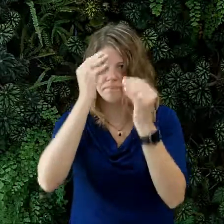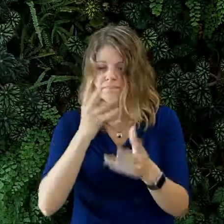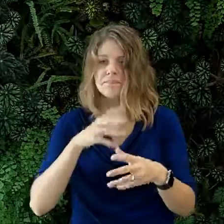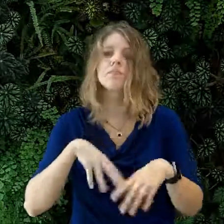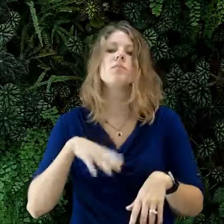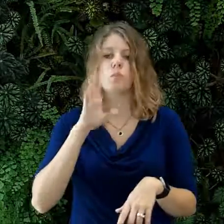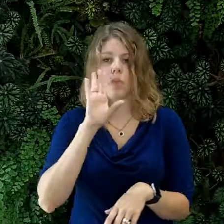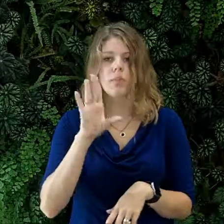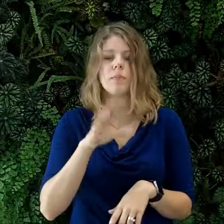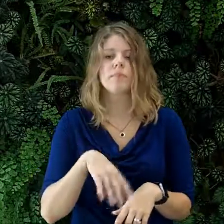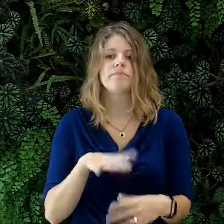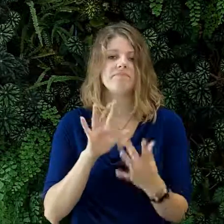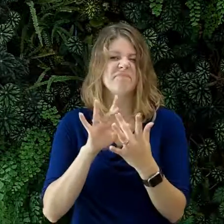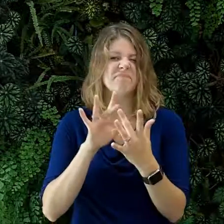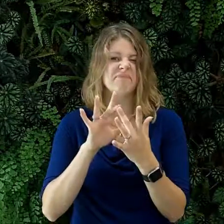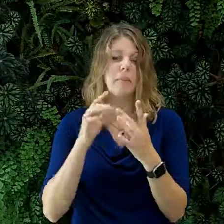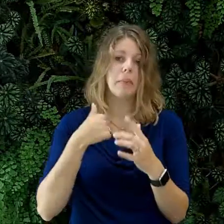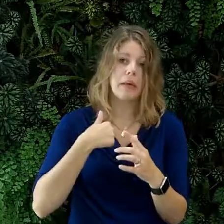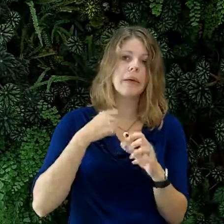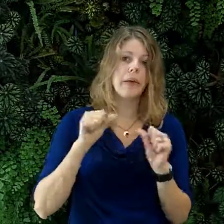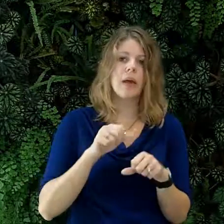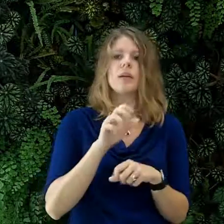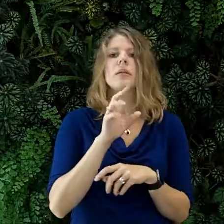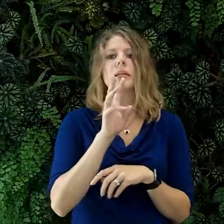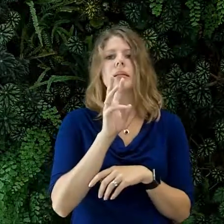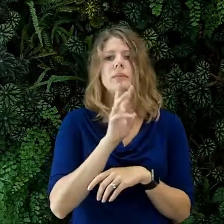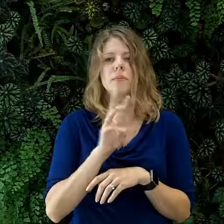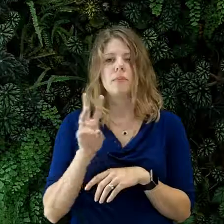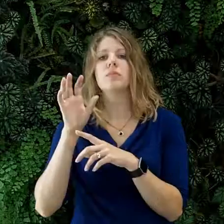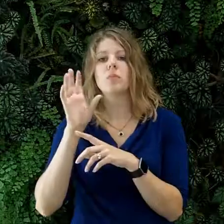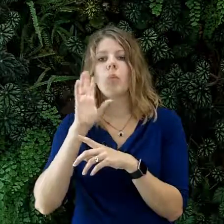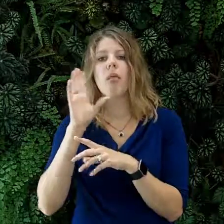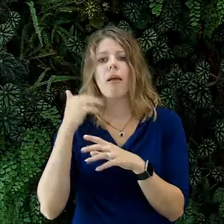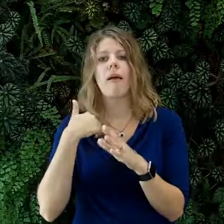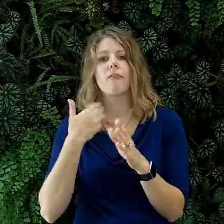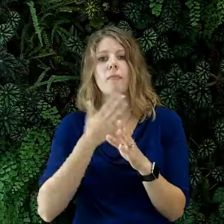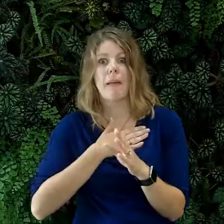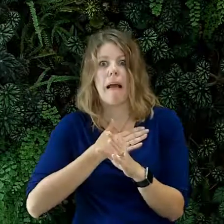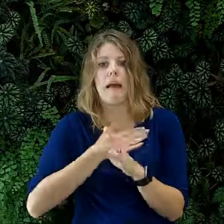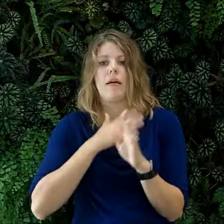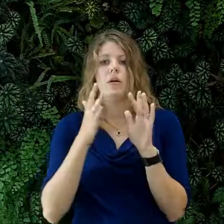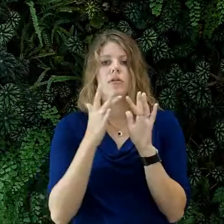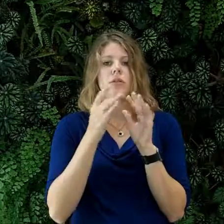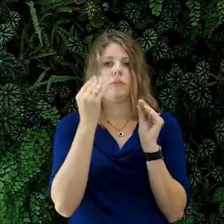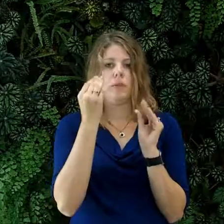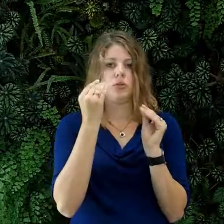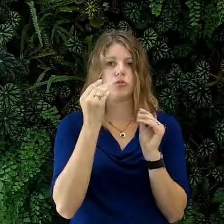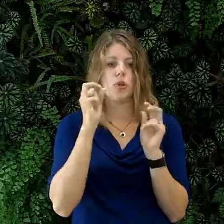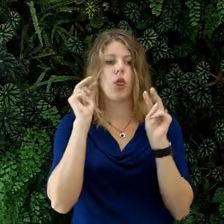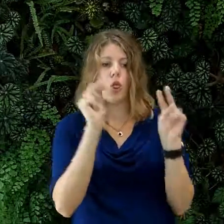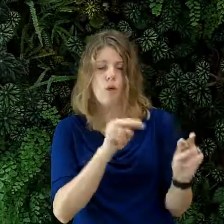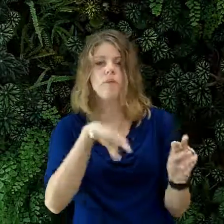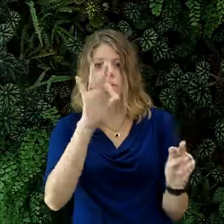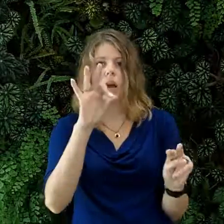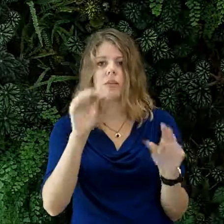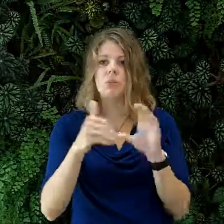I will be sure to keep you informed. You can always e-mail me by going to our conference website which will have my contact information available for you.